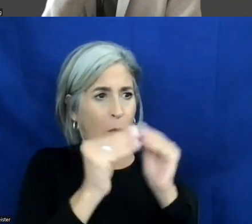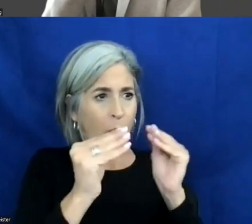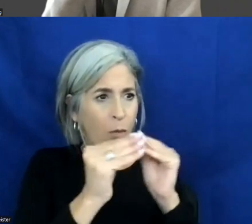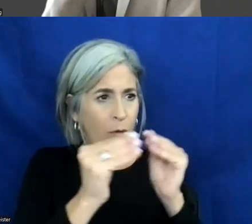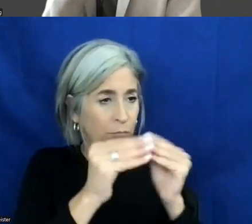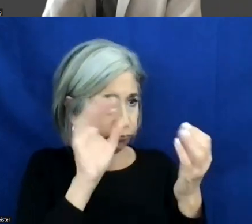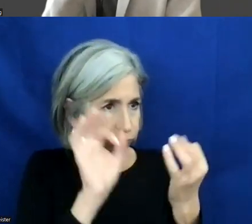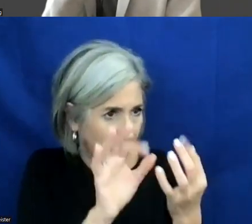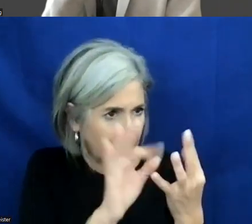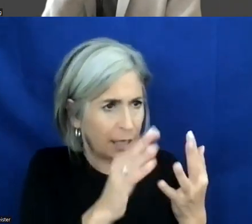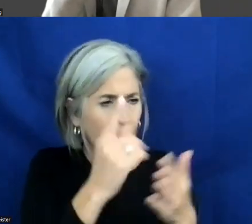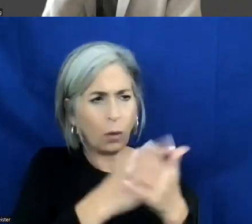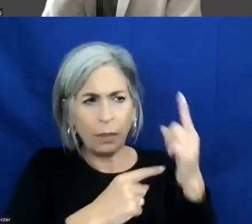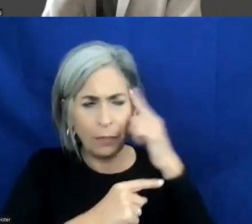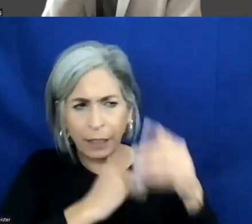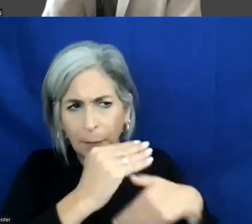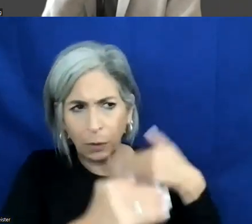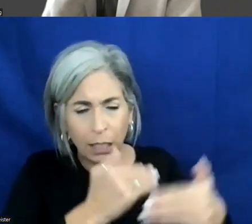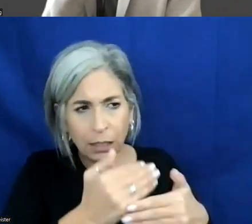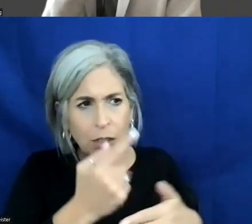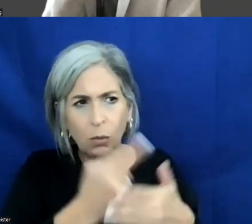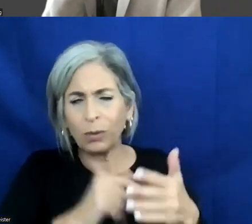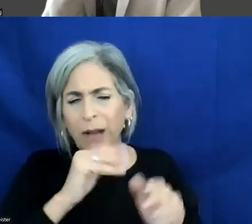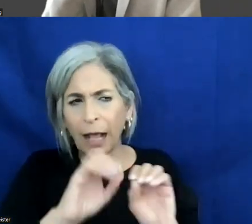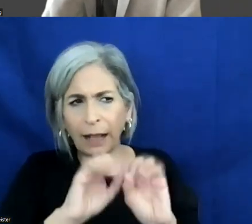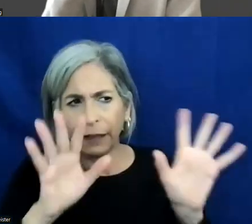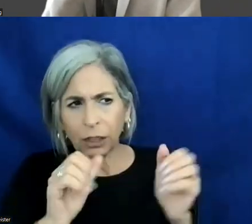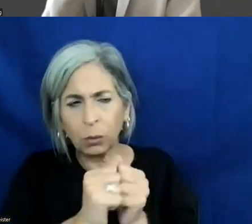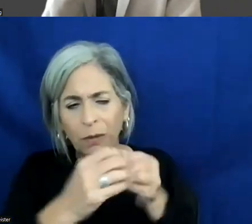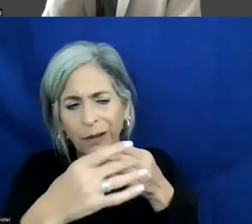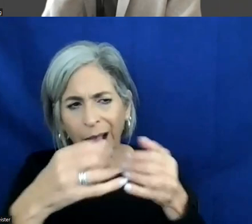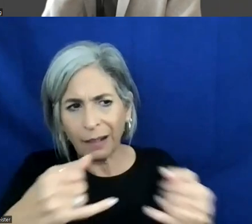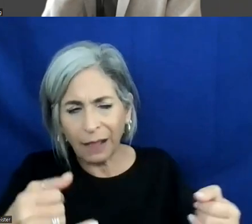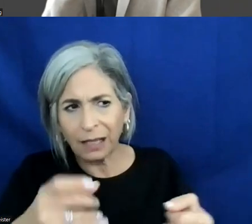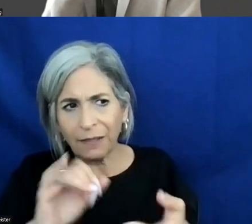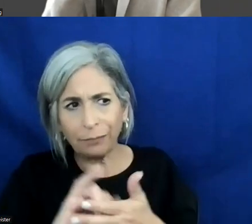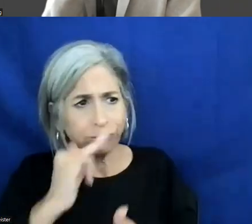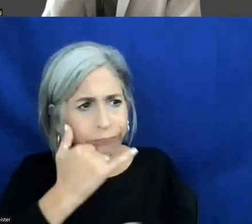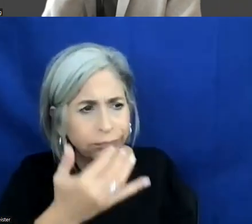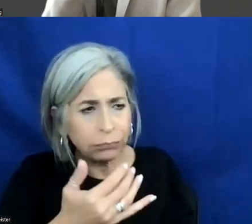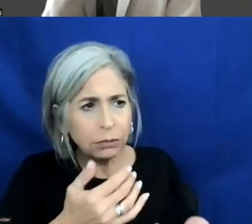what the thinking process is, what was not clear in the guidelines, the initial set of instructions